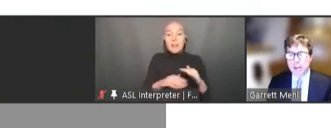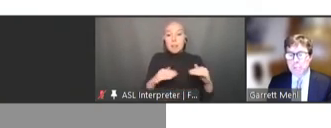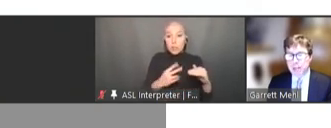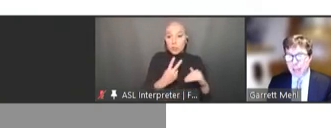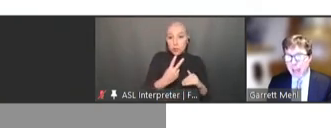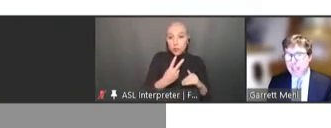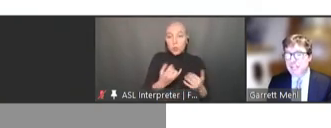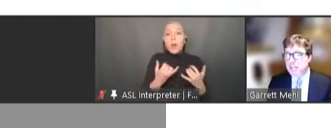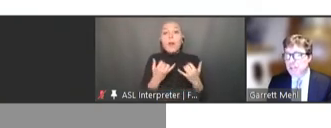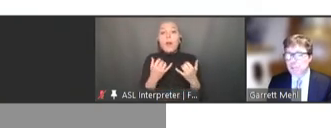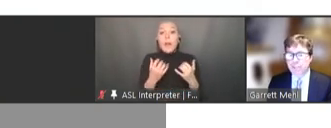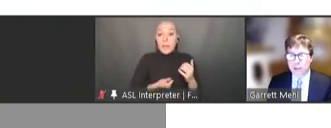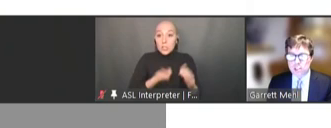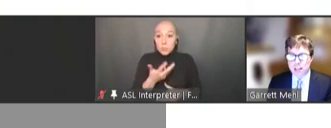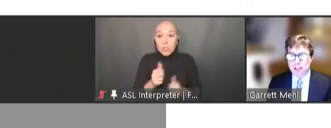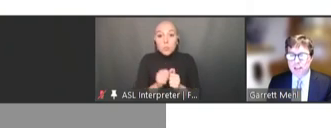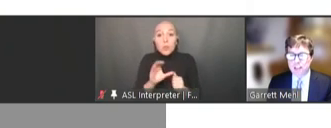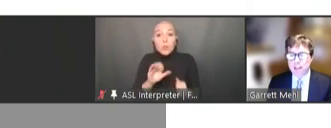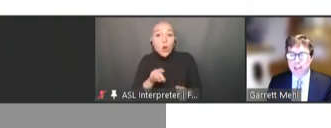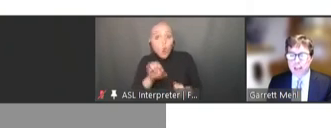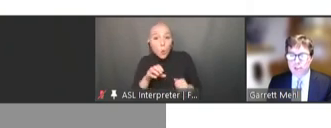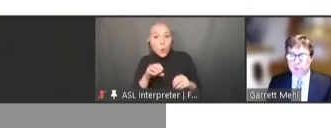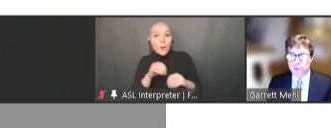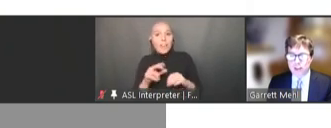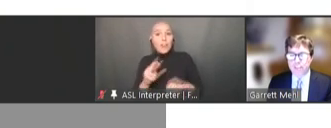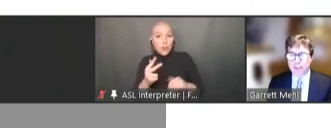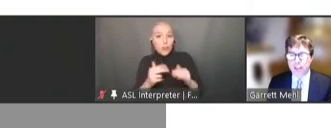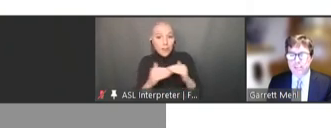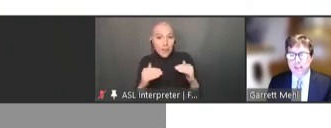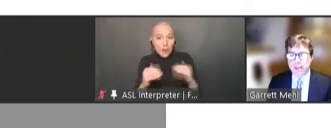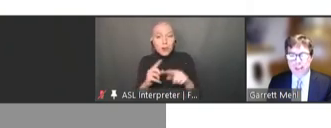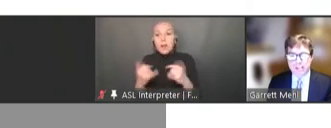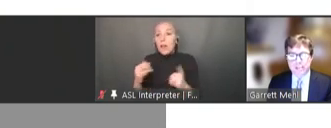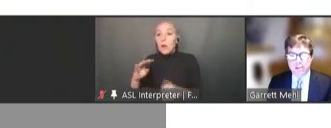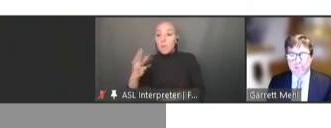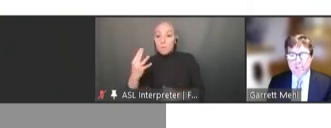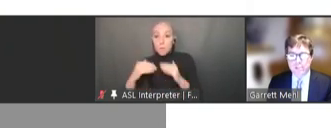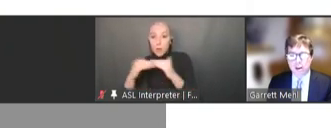but adds the digital functionality and user interface necessary so the software